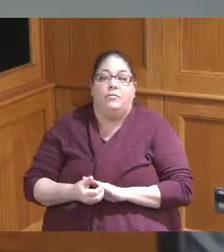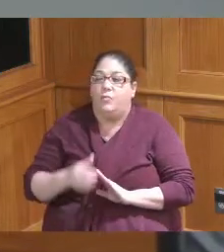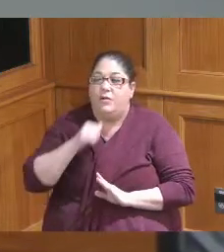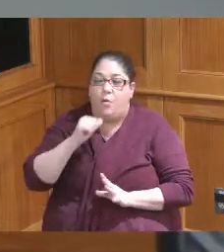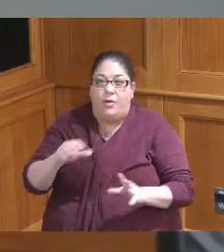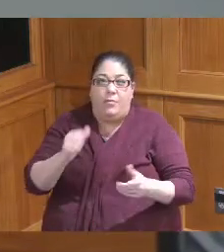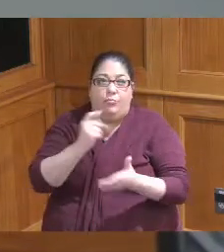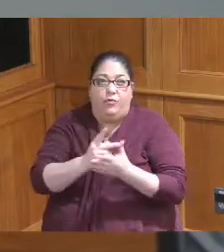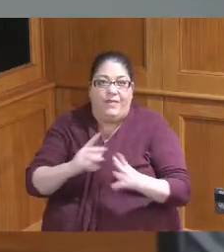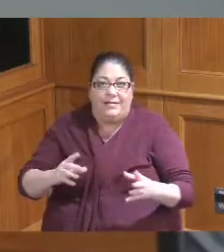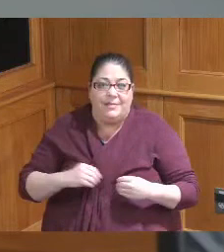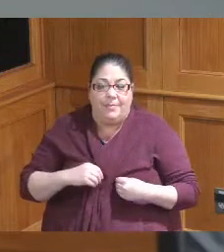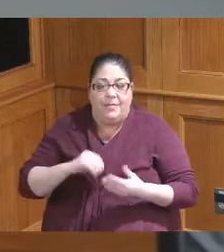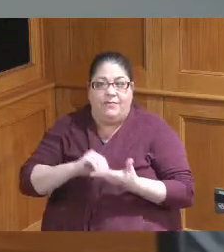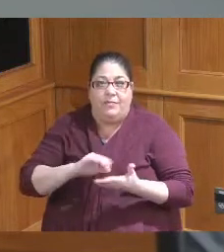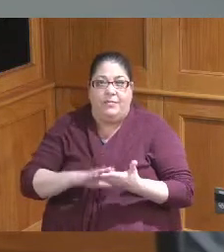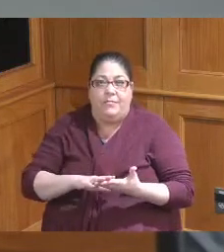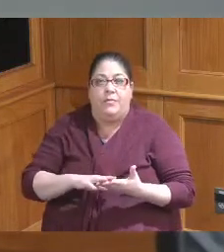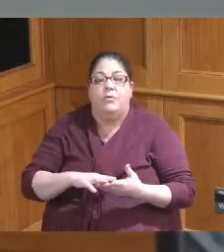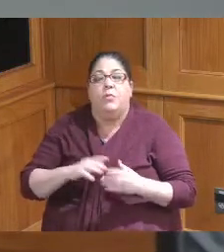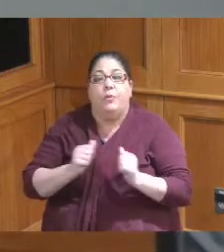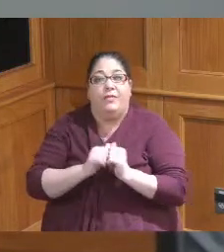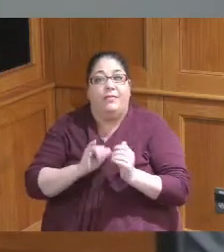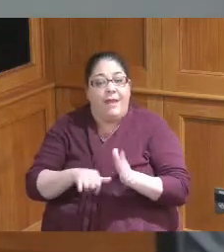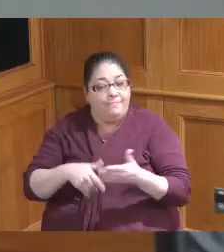but just accepting for the record so with that Commissioner is happy to answer any questions